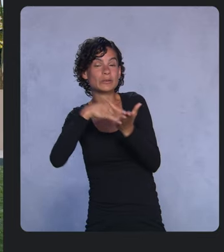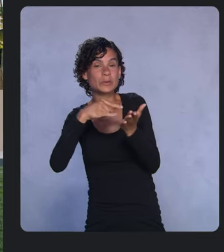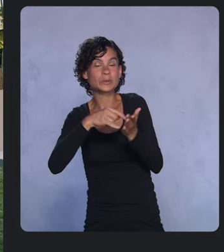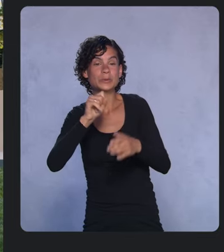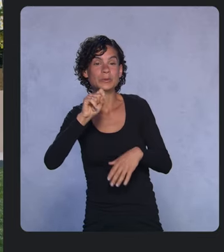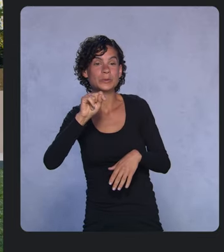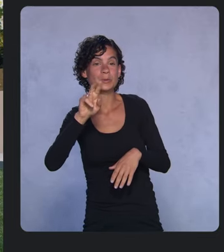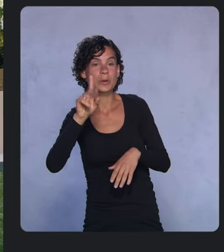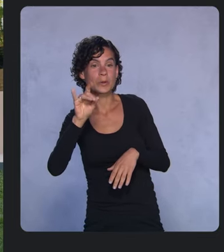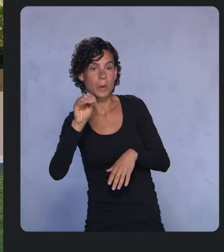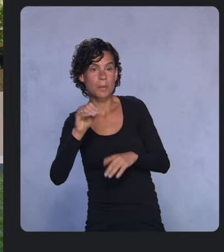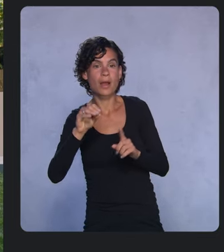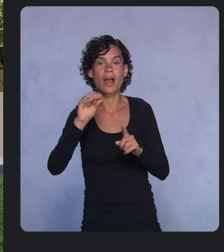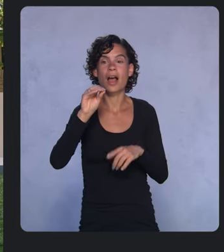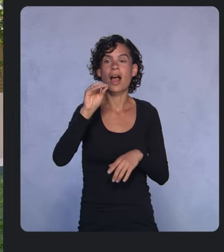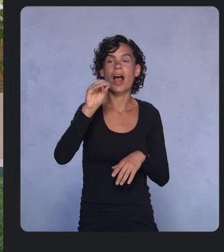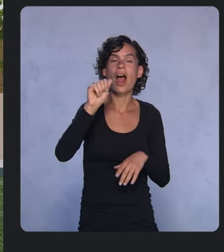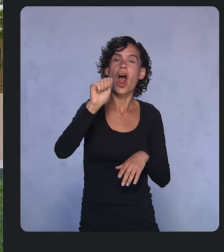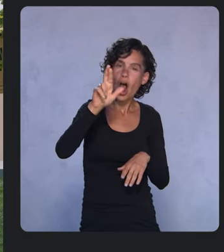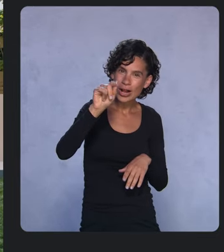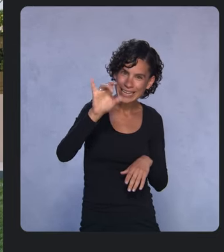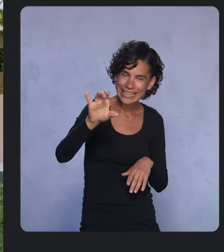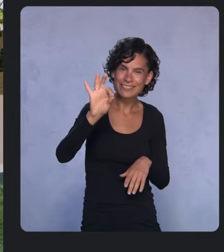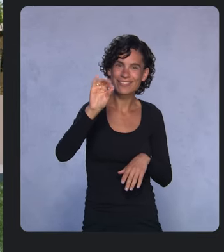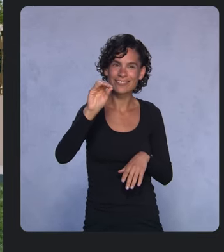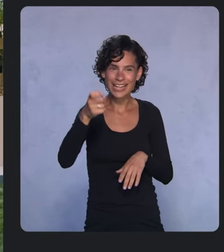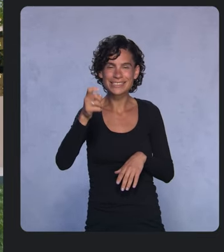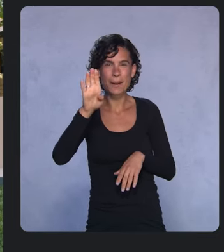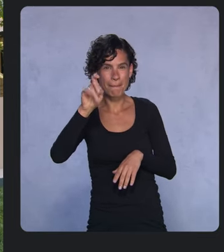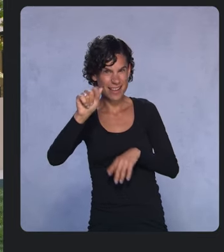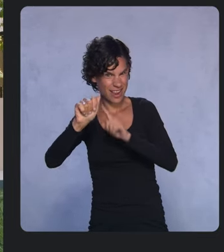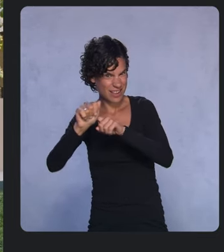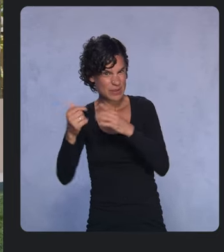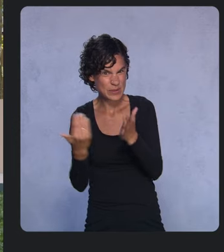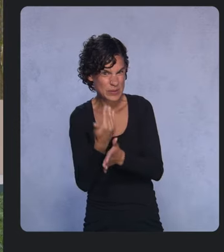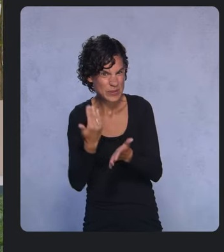Talking about build speeds, we are continuing to push on the boundaries of Kotlin